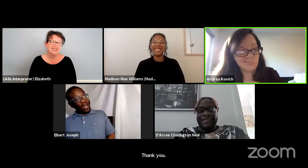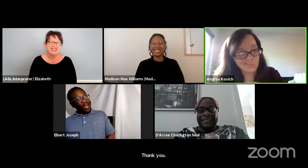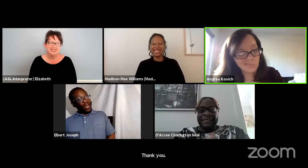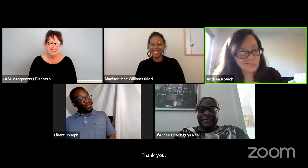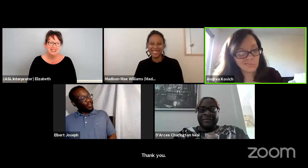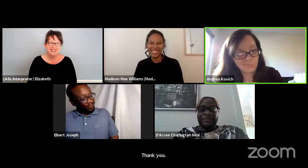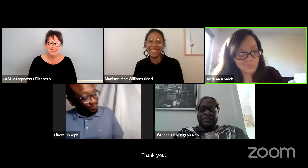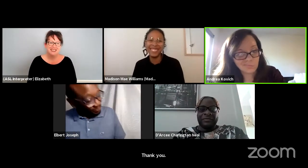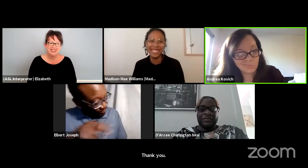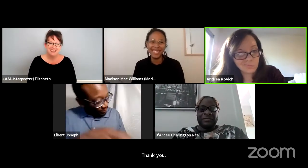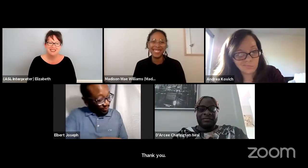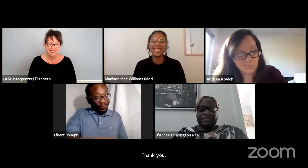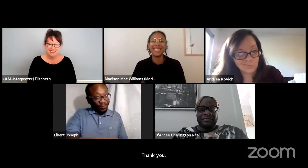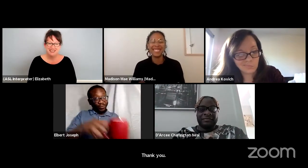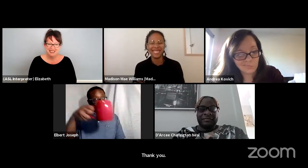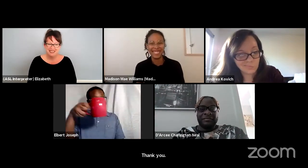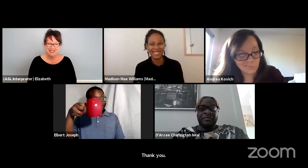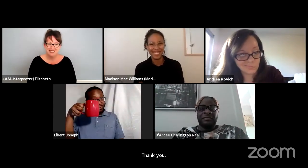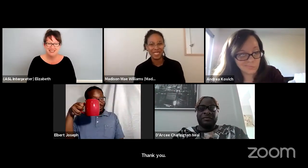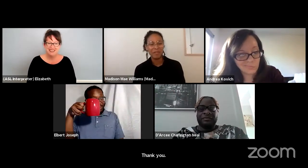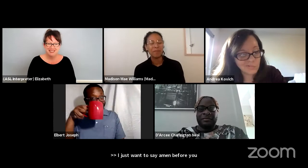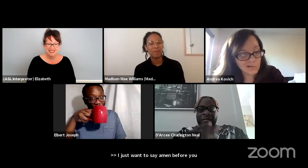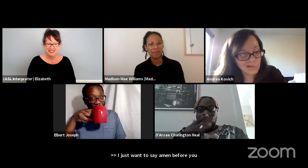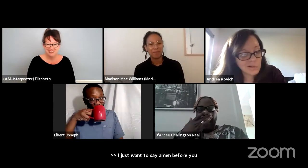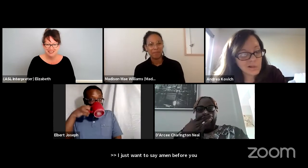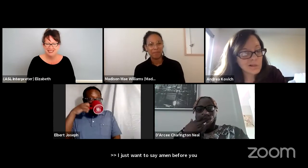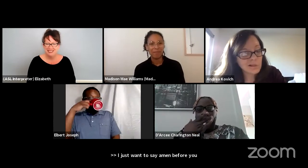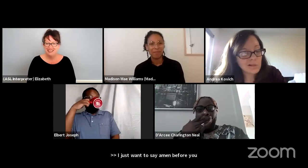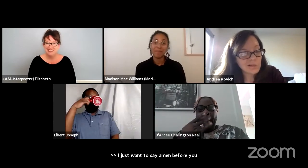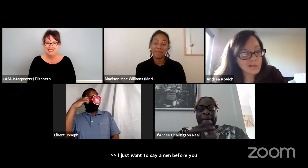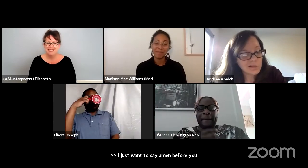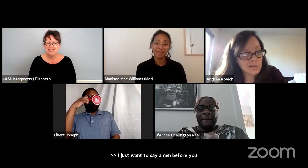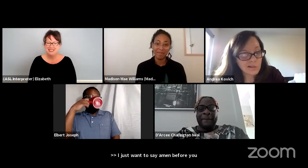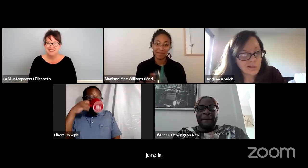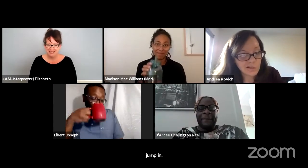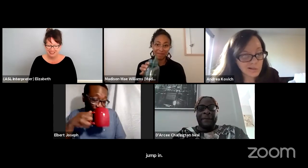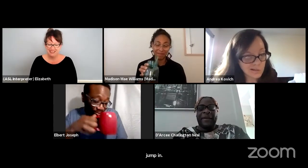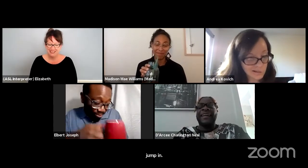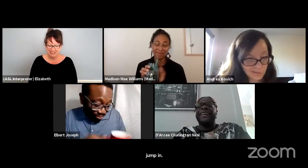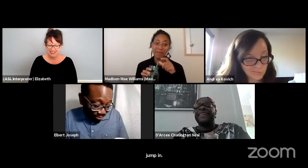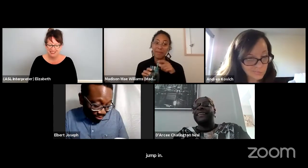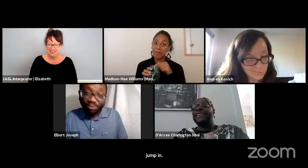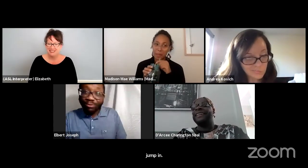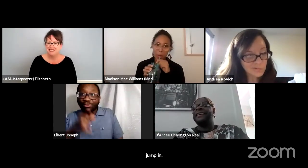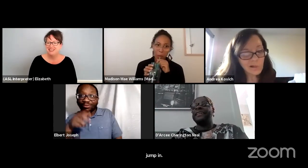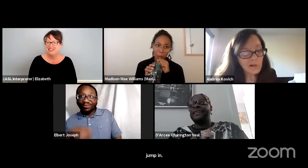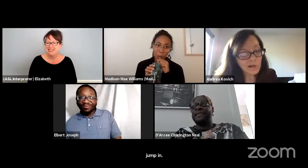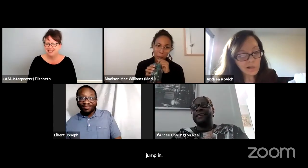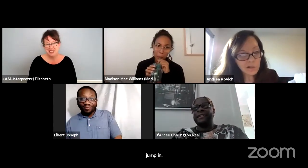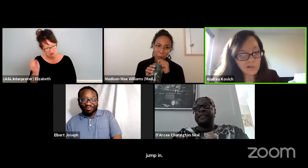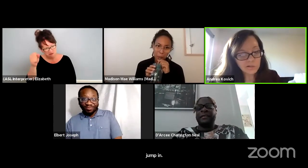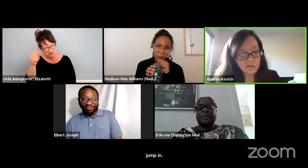Amen, please now huh. Let me take my sip right now. Yeah.